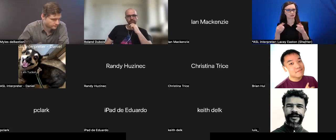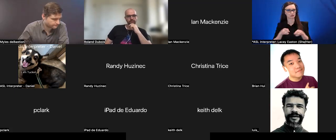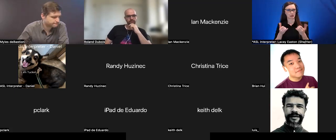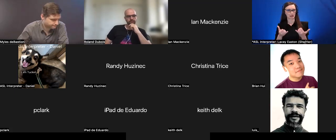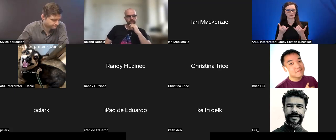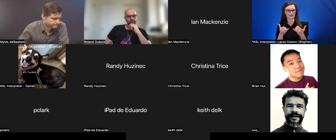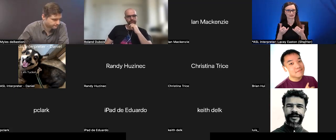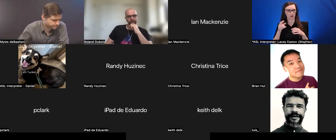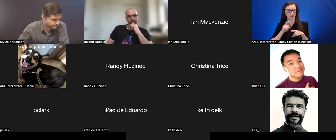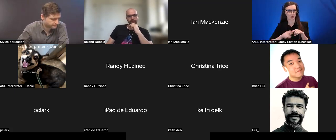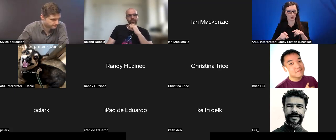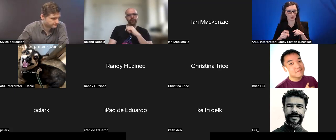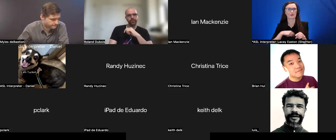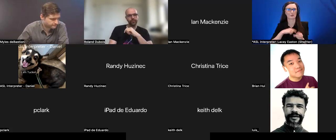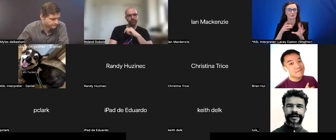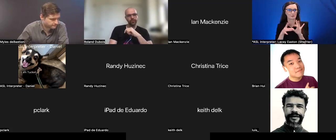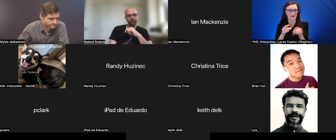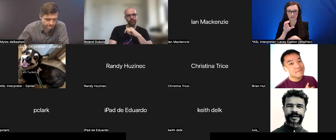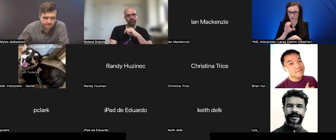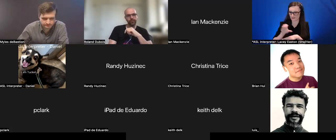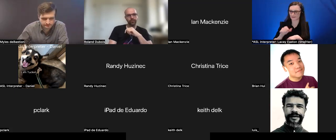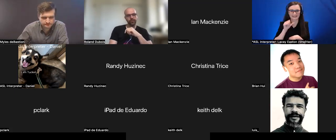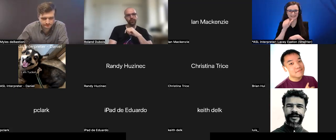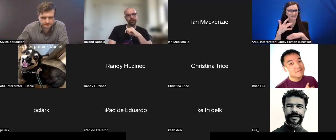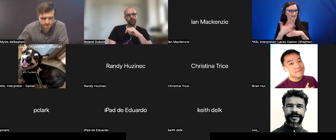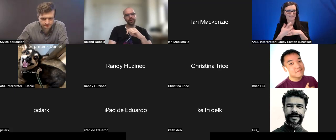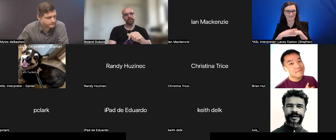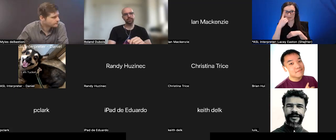captioning is not available on breakout rooms -- so there are these small limitations that exist.